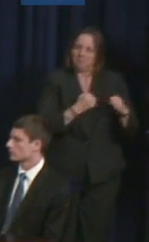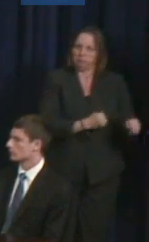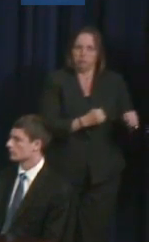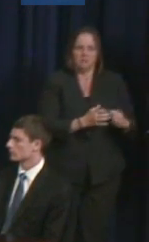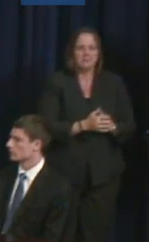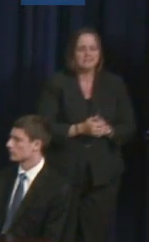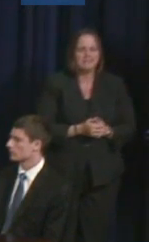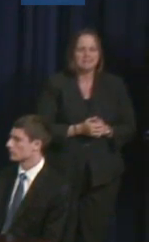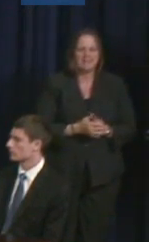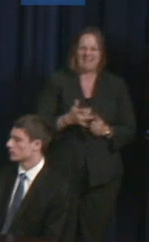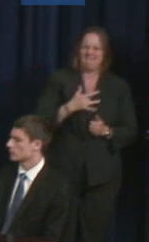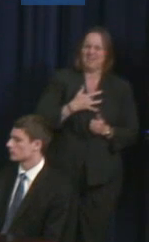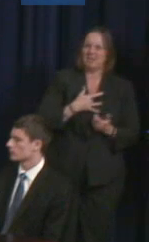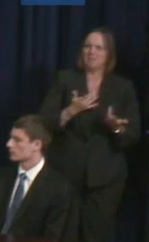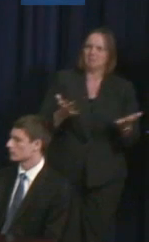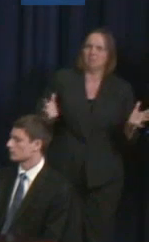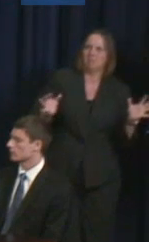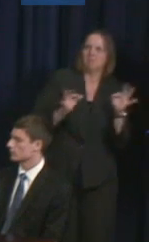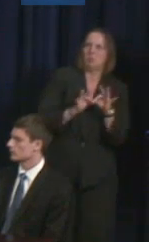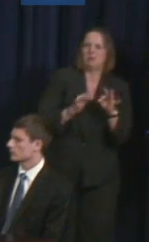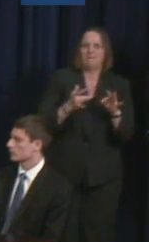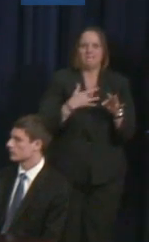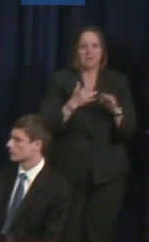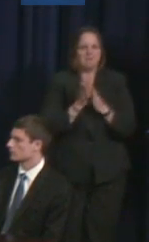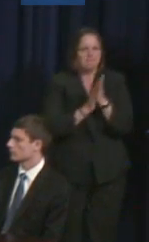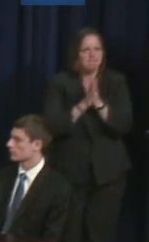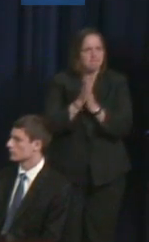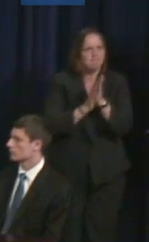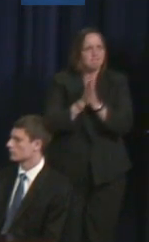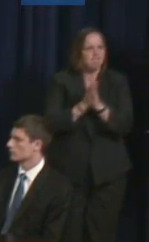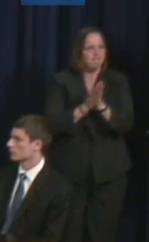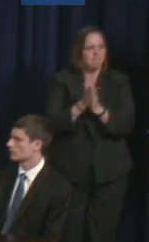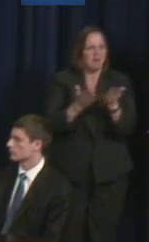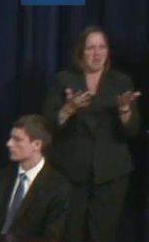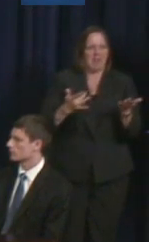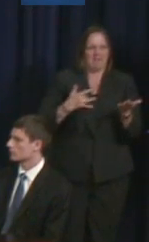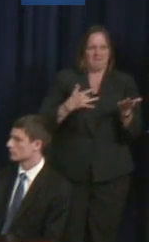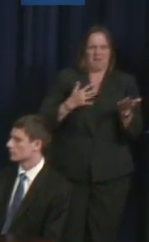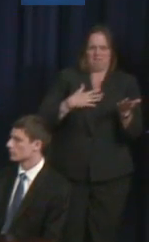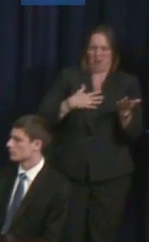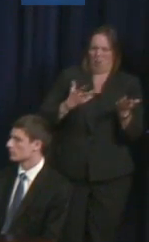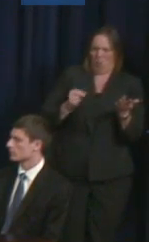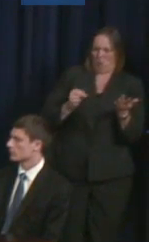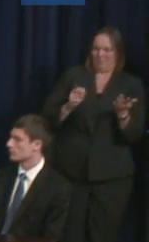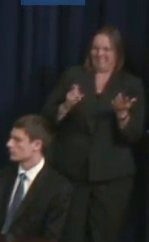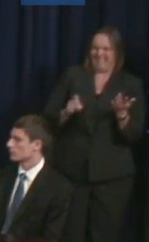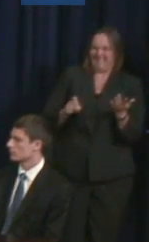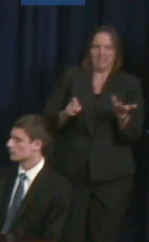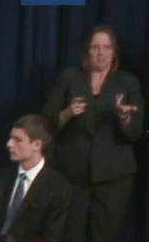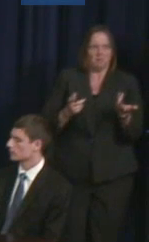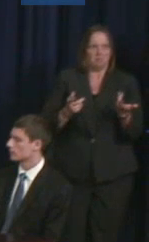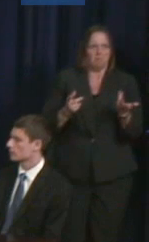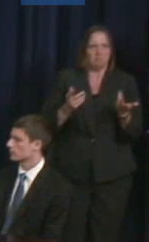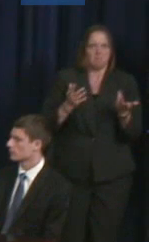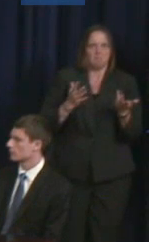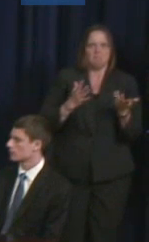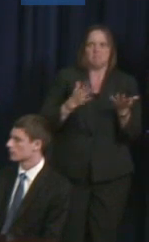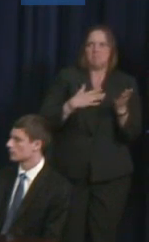personal life I was the only -- or one of the very few representatives of a young woman with a disability in